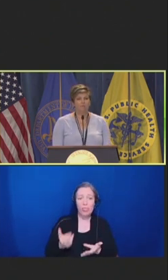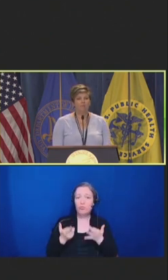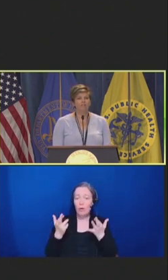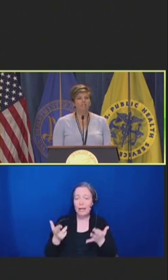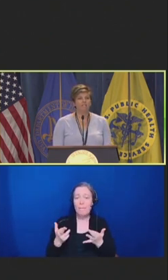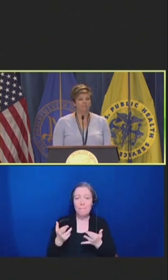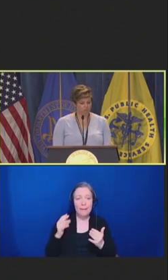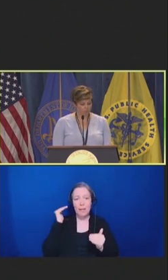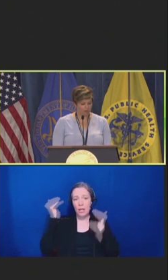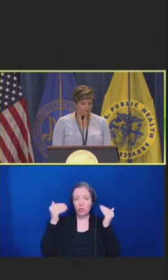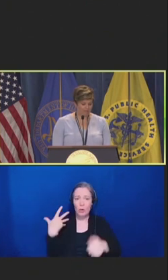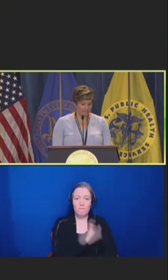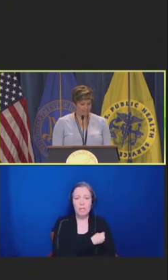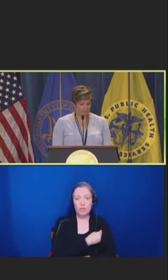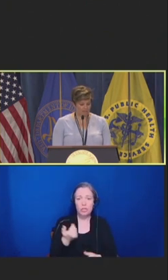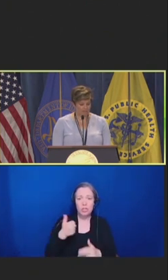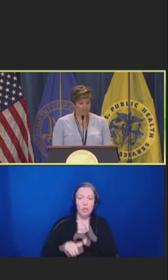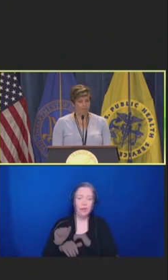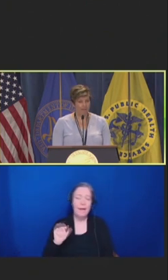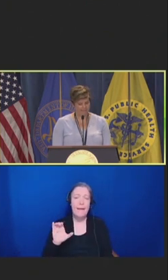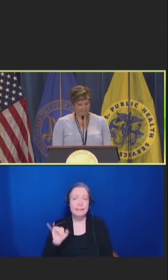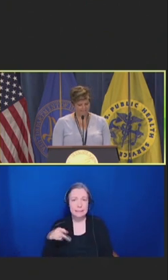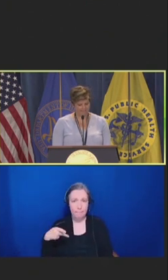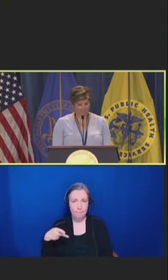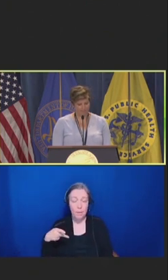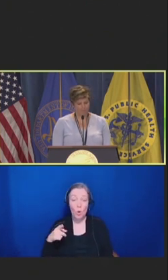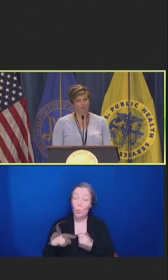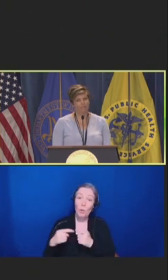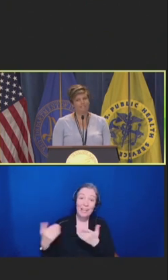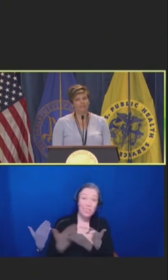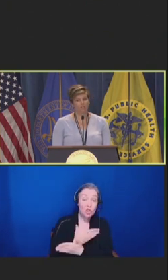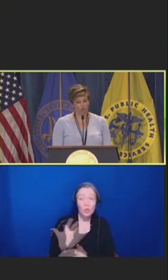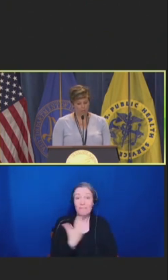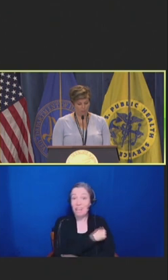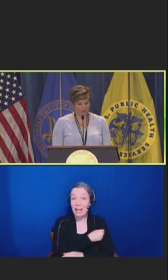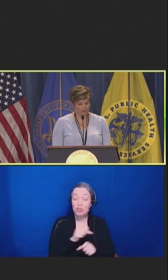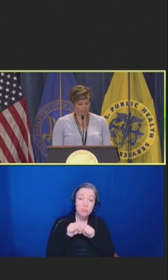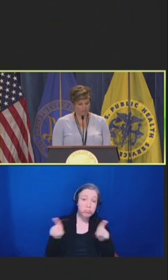And when there is a new vaccine recommended by ACIP, part D plans are required to cover